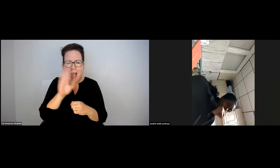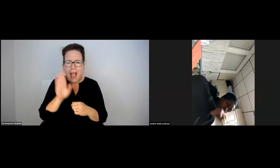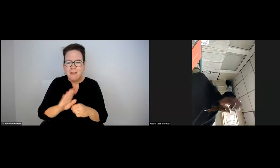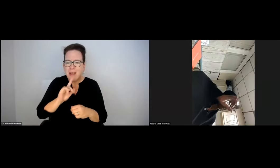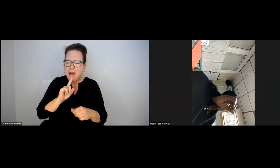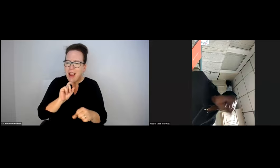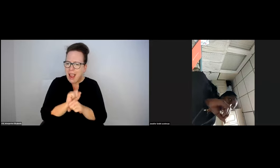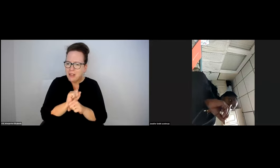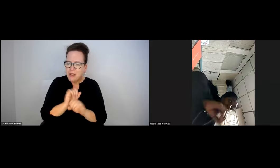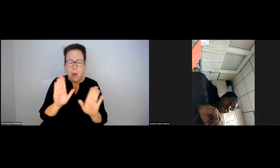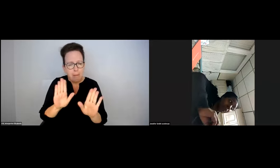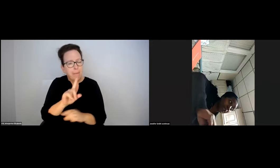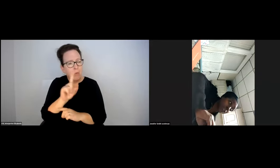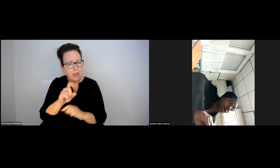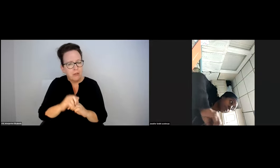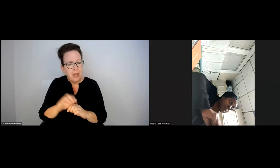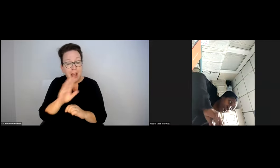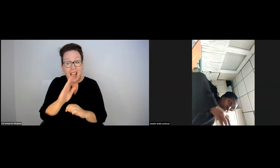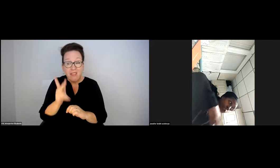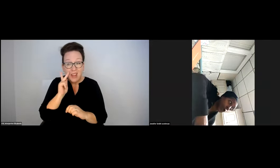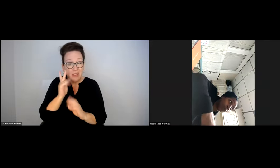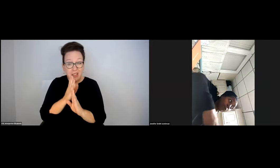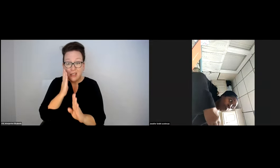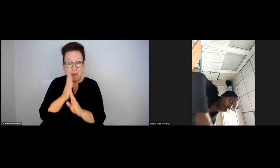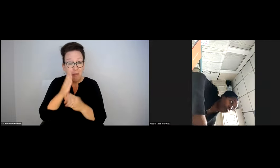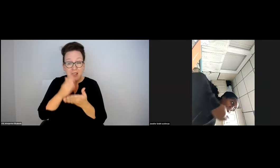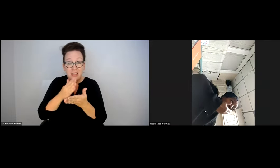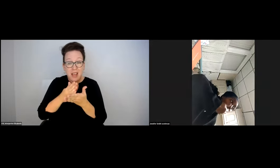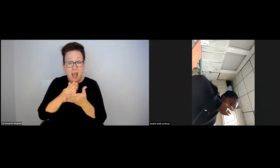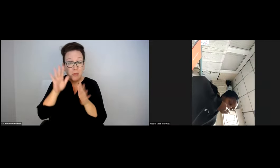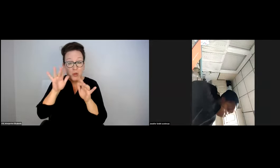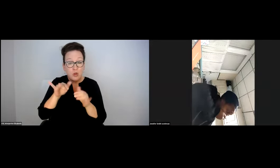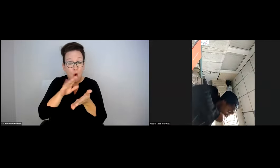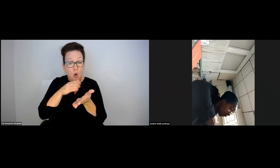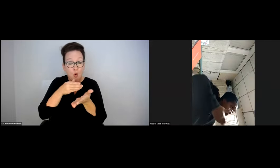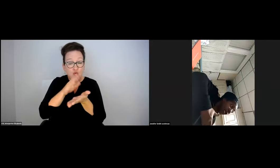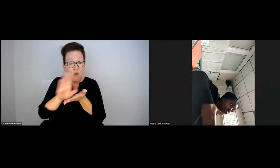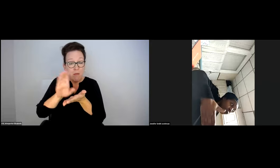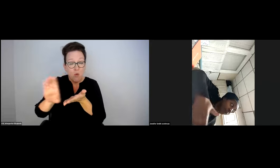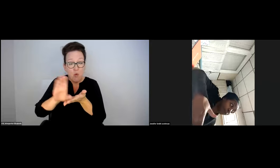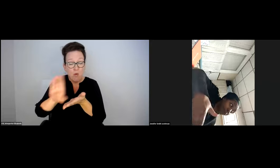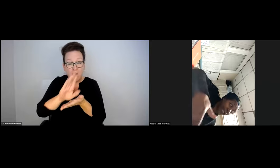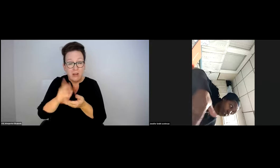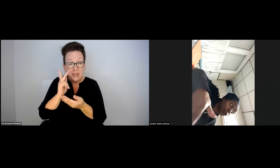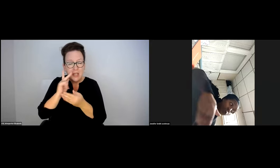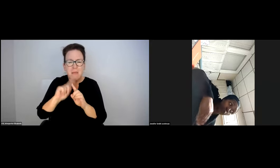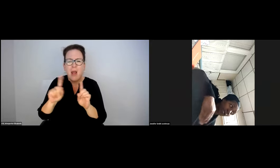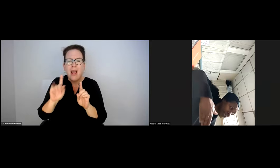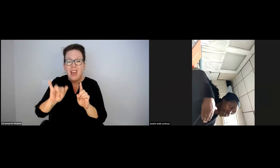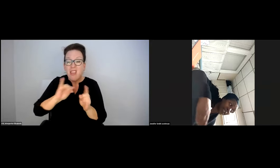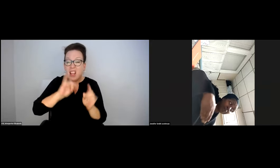ARE NEXT.>> HI. I NEVER ACTUALLY -- I HAVE A QUESTION.